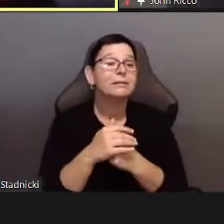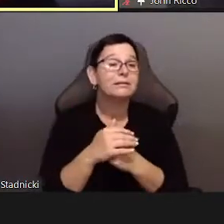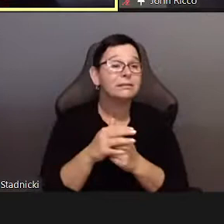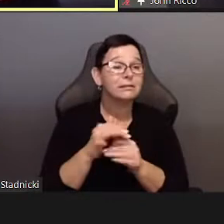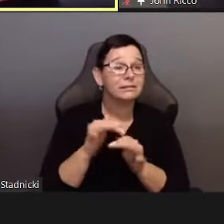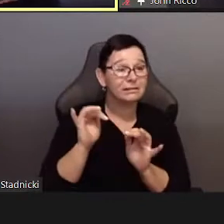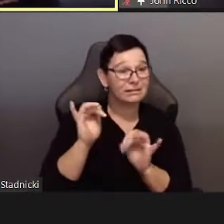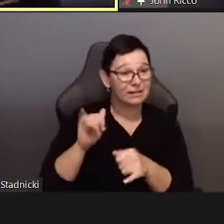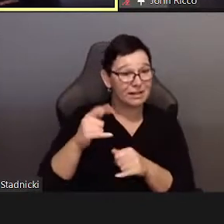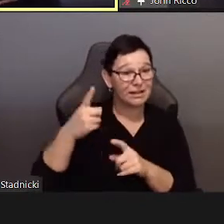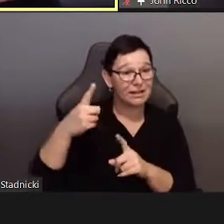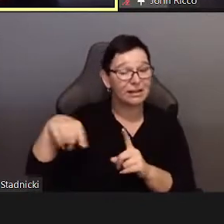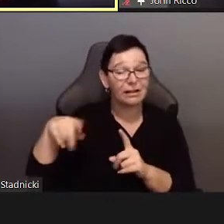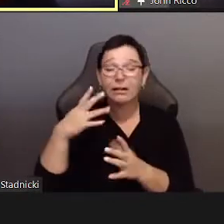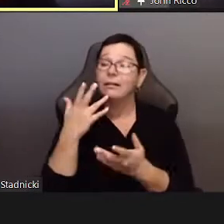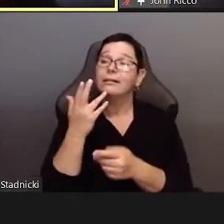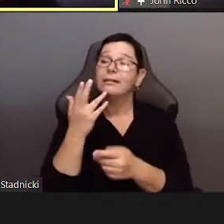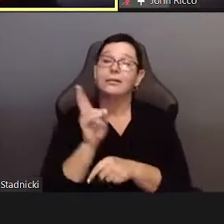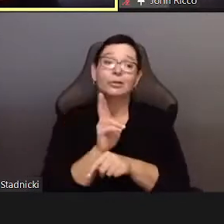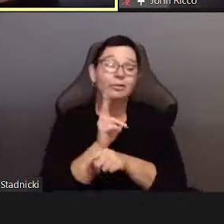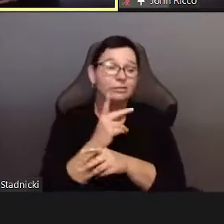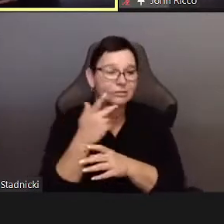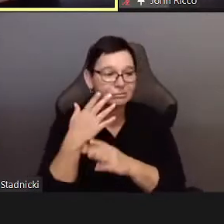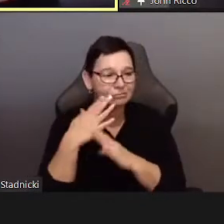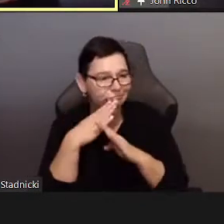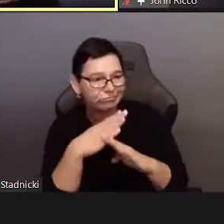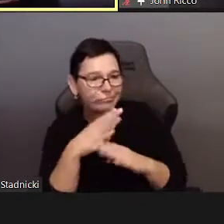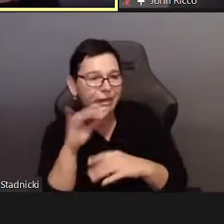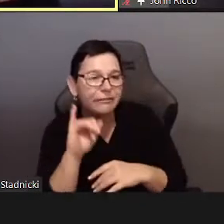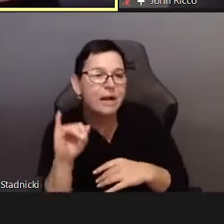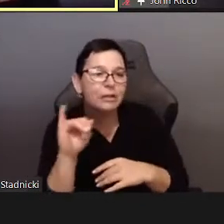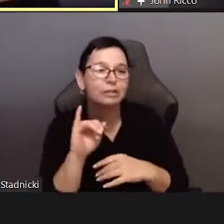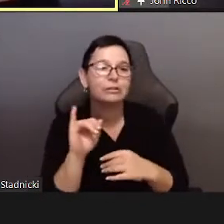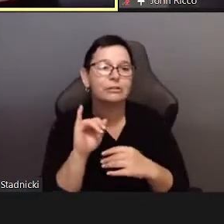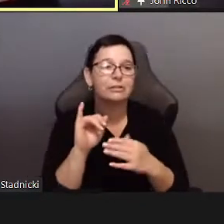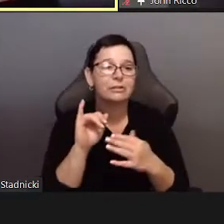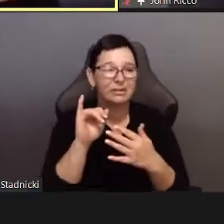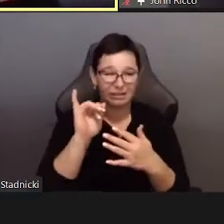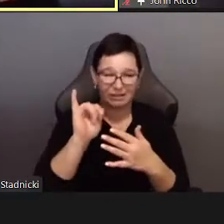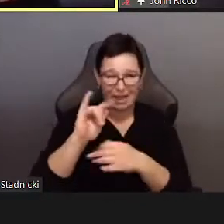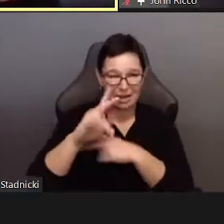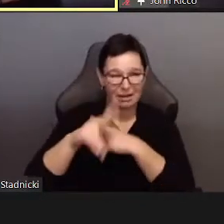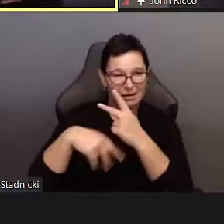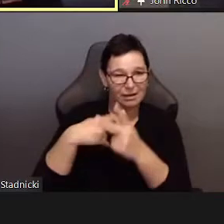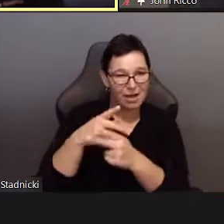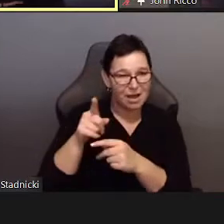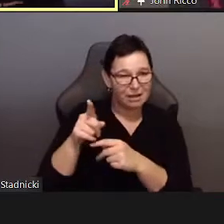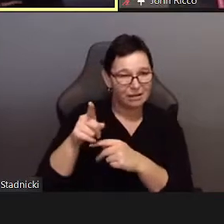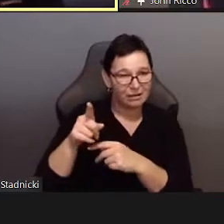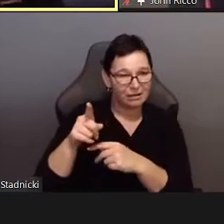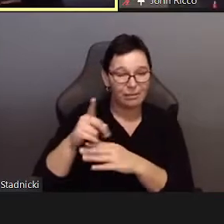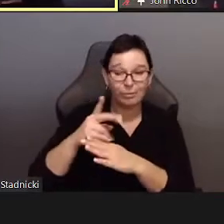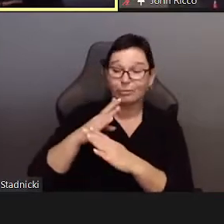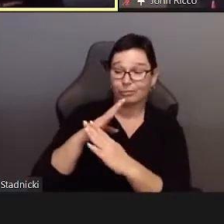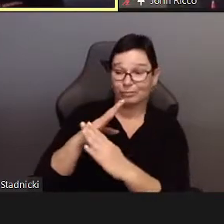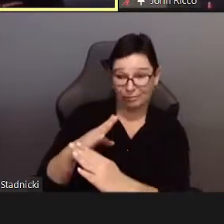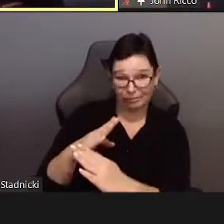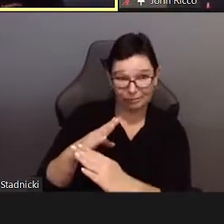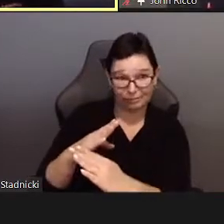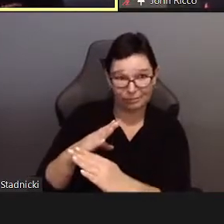You see that again in Chem sex or risky sex.